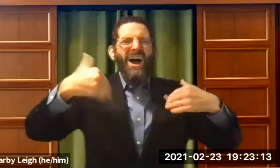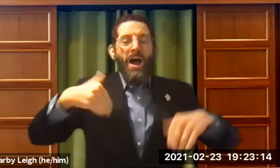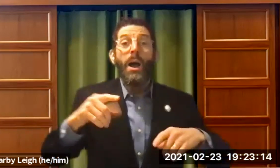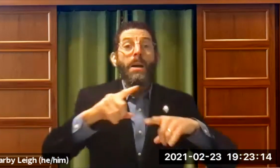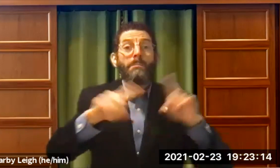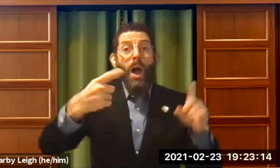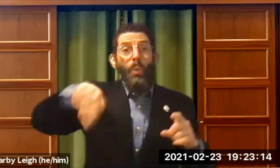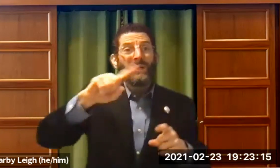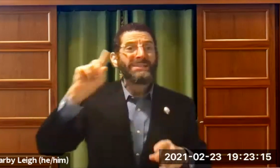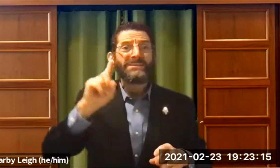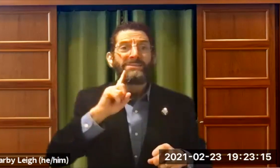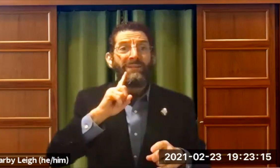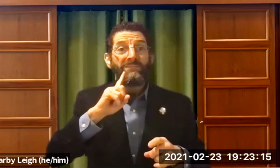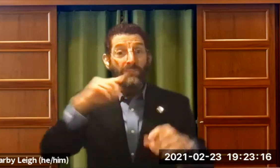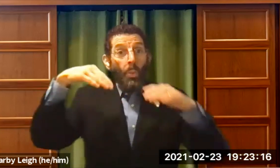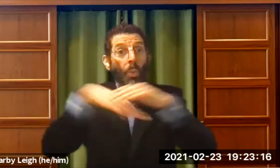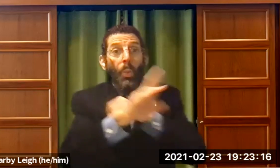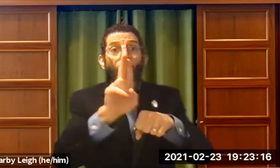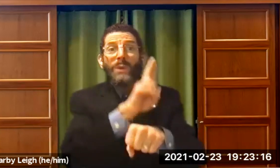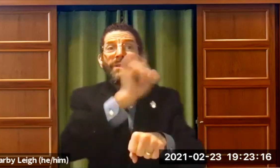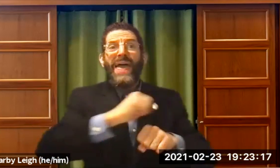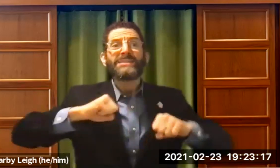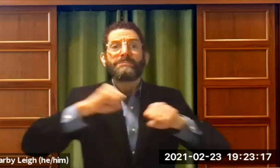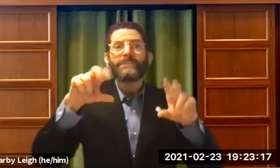the Torahs were behind the curtain. But